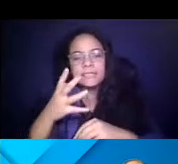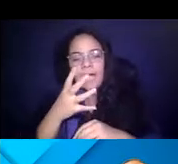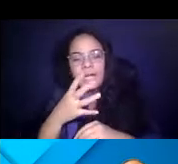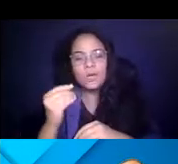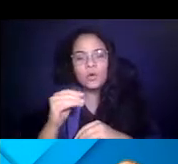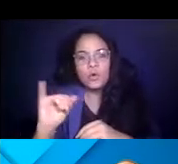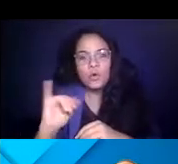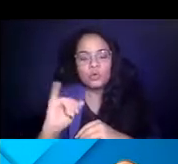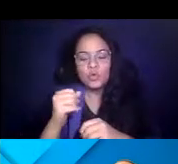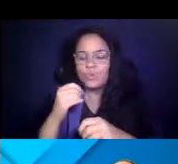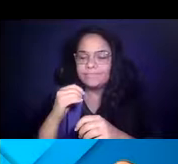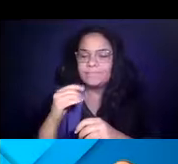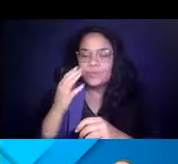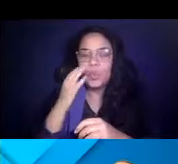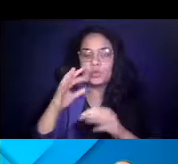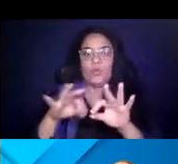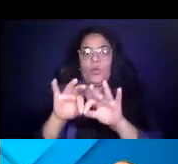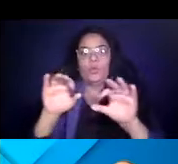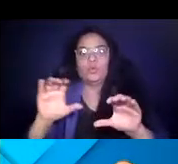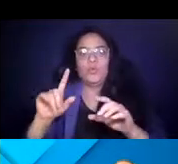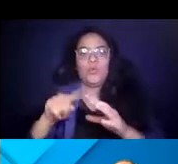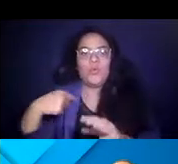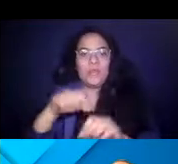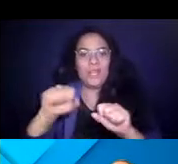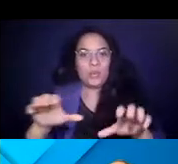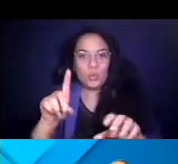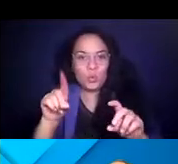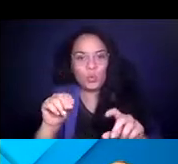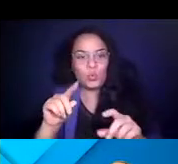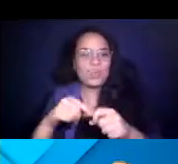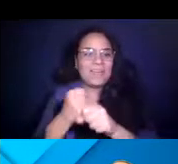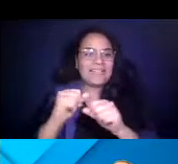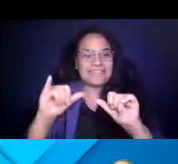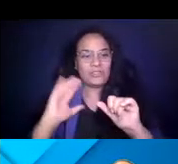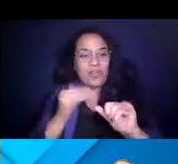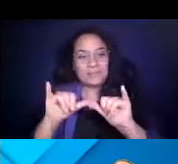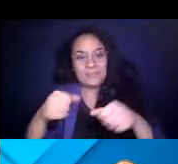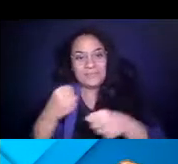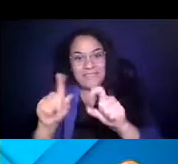14:47:55 everything we could do to make our systems as safe as possible, but also to let